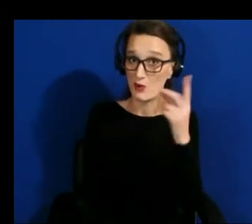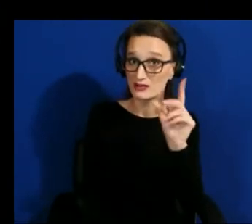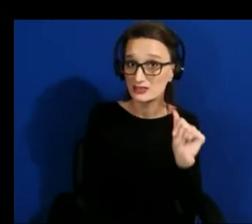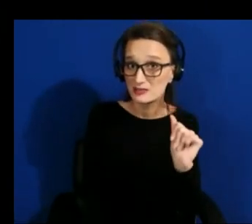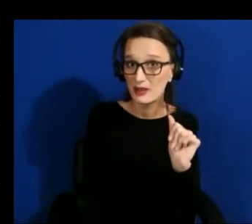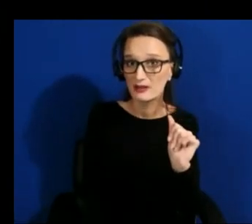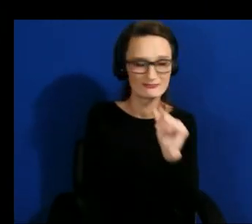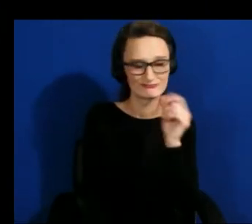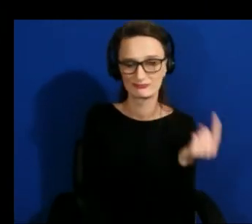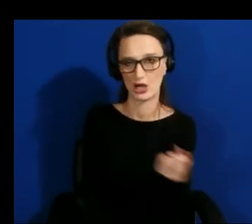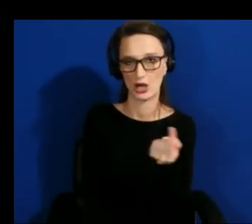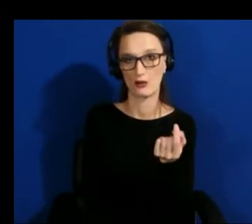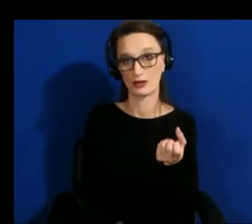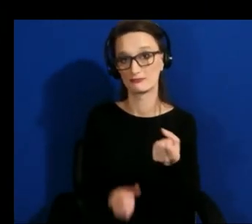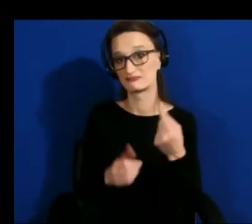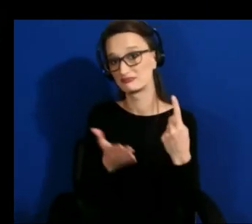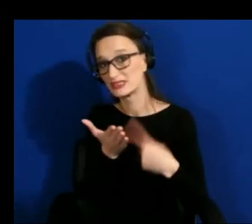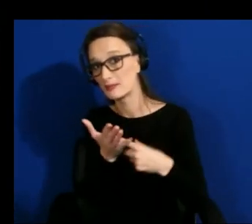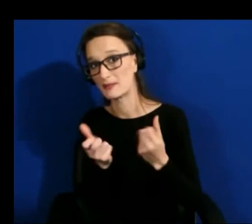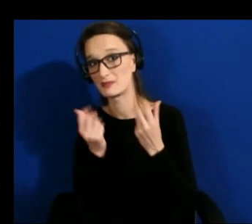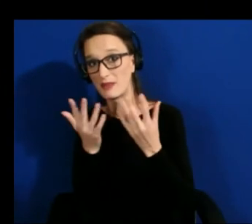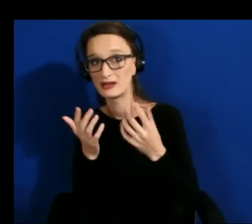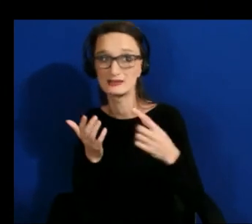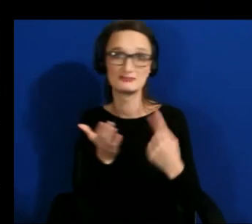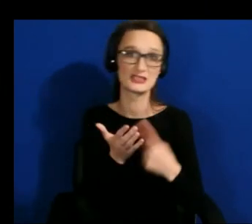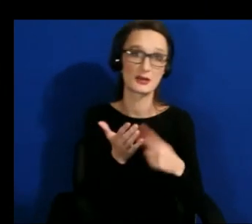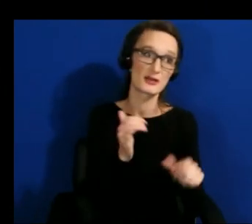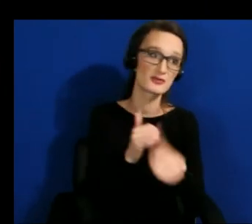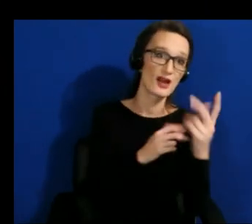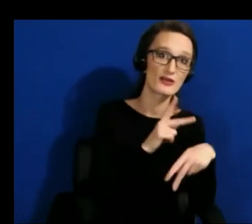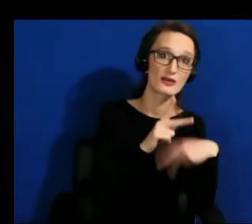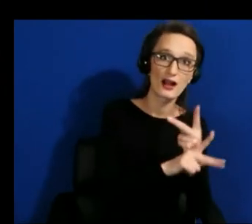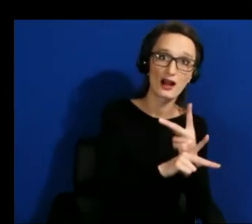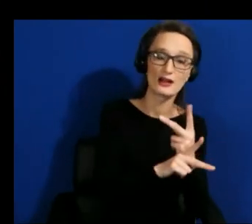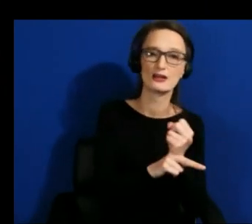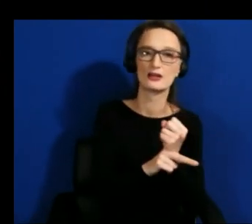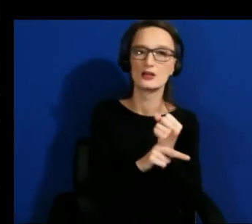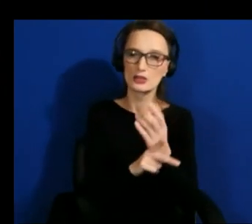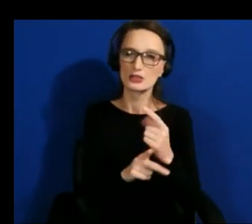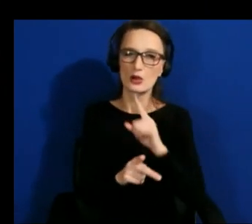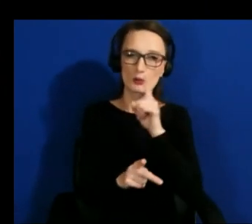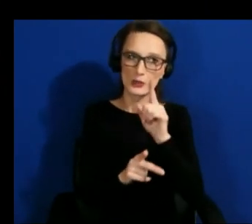and so we're actually generalizing much broader than maybe that target audience we're thinking of